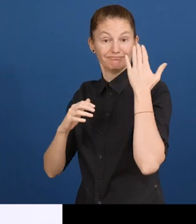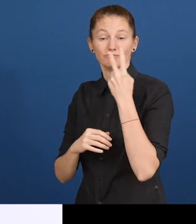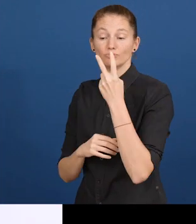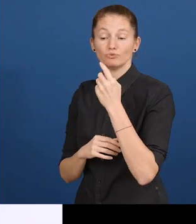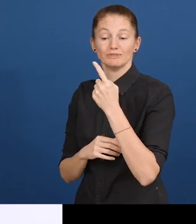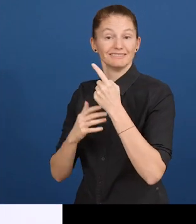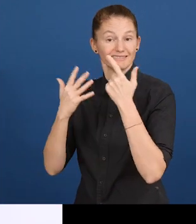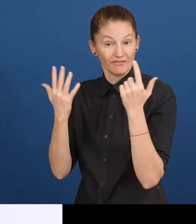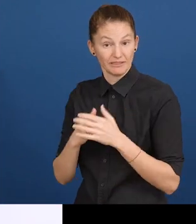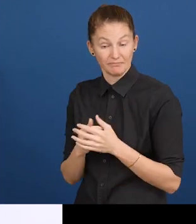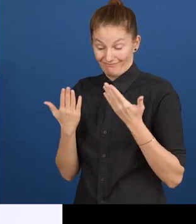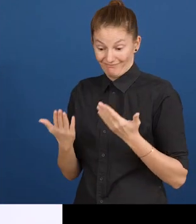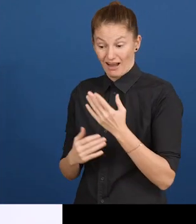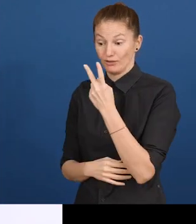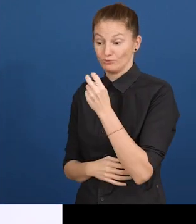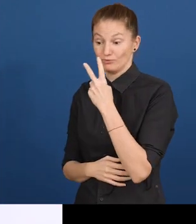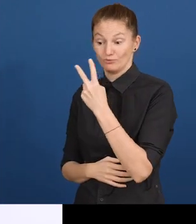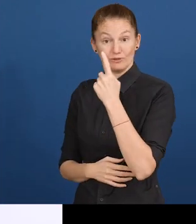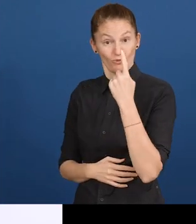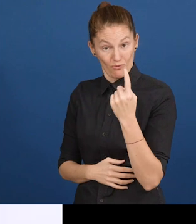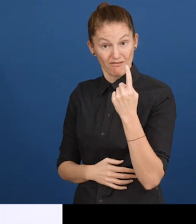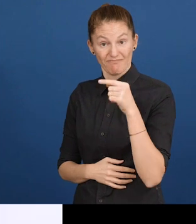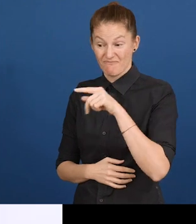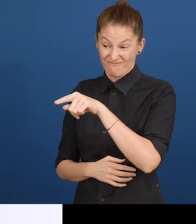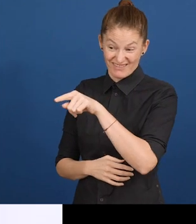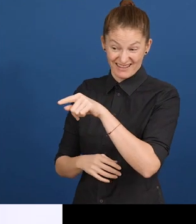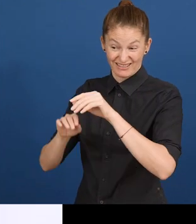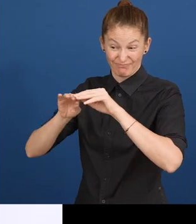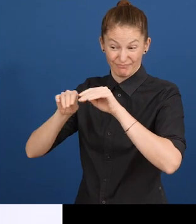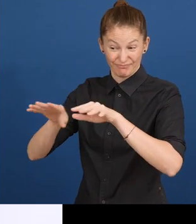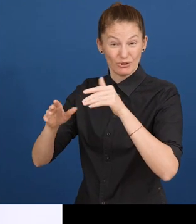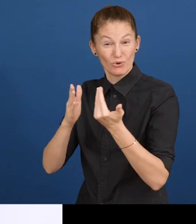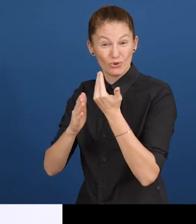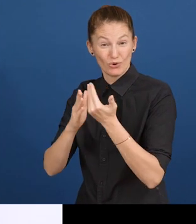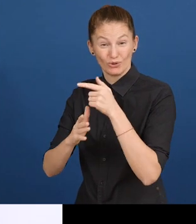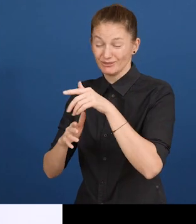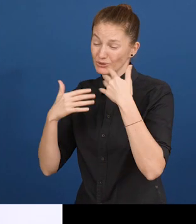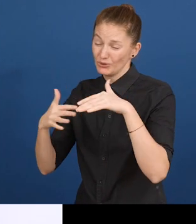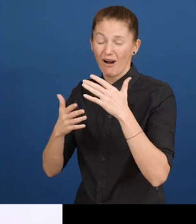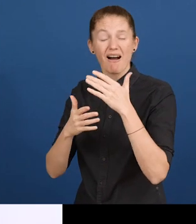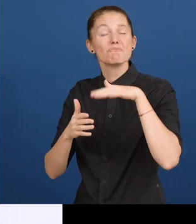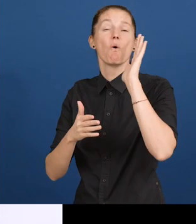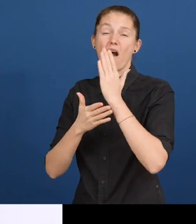half a million visits in 2021 and is broadcast by local TV stations. In addition,